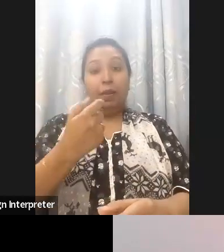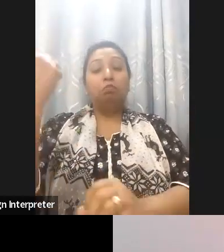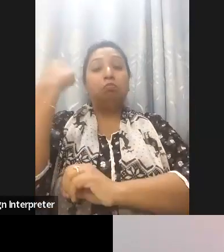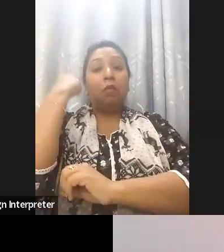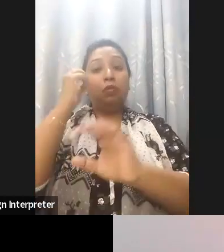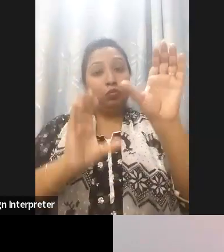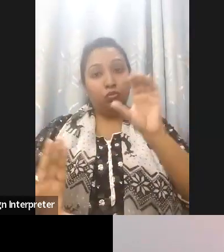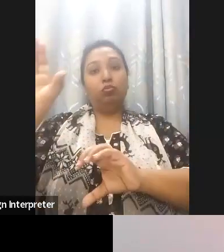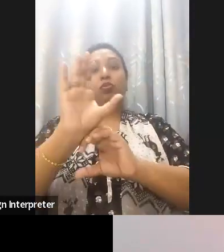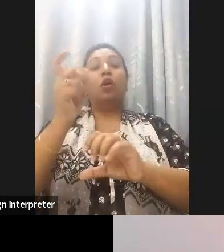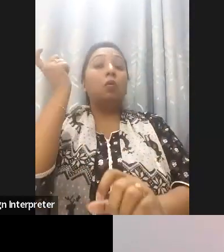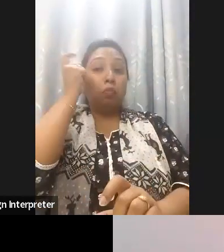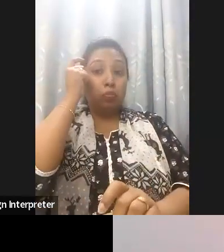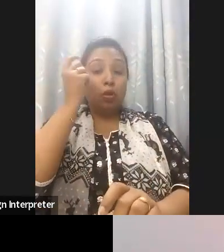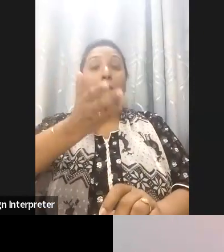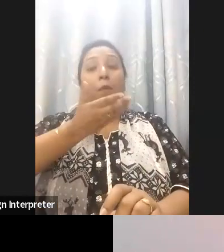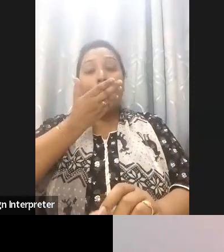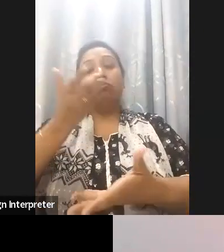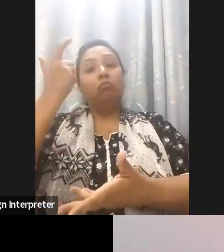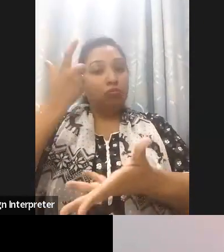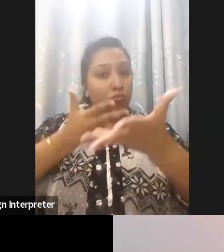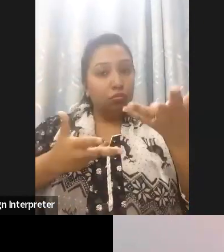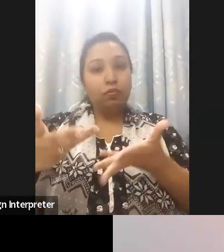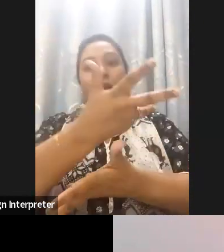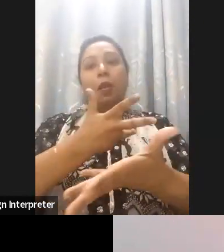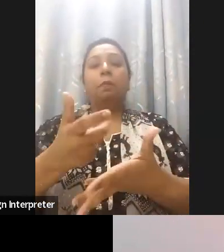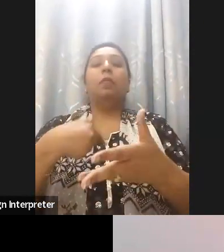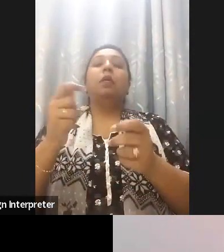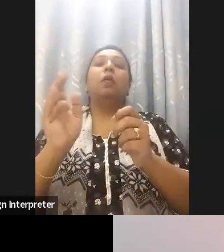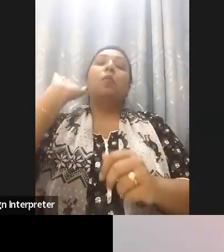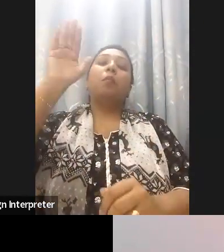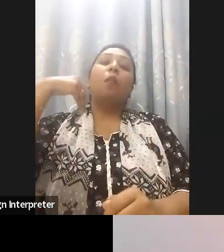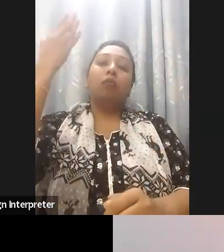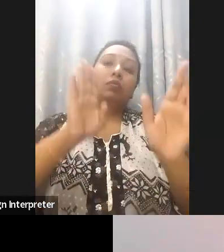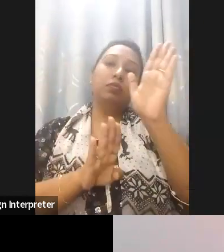of knowledge or expertise among advocates with disabilities in the field of digital accessibility.